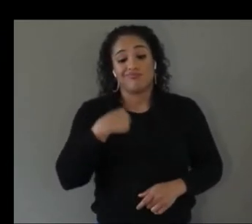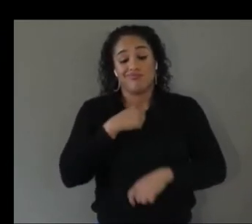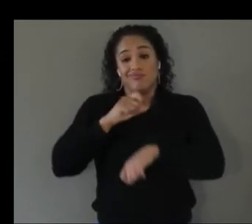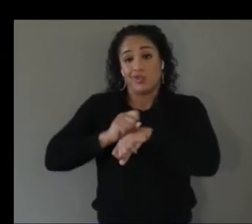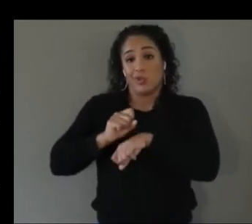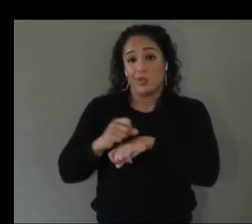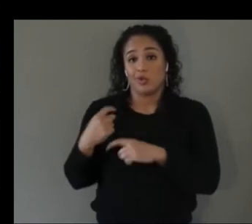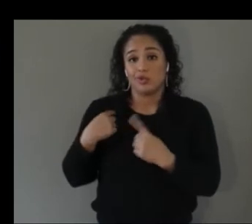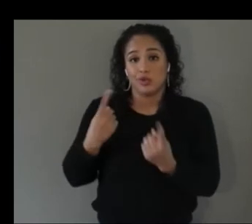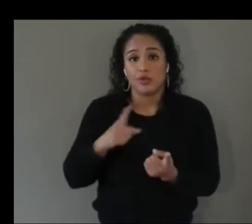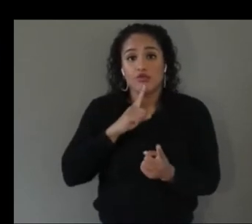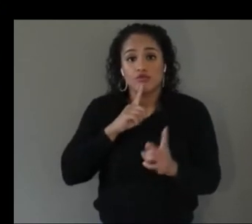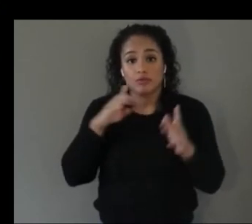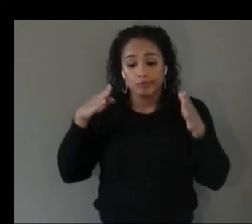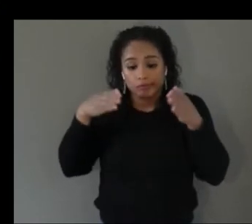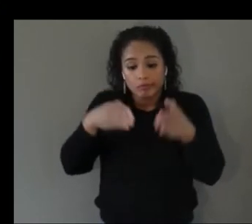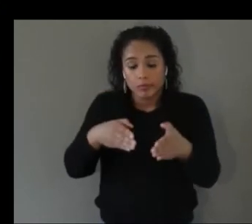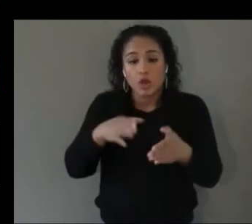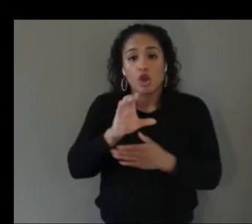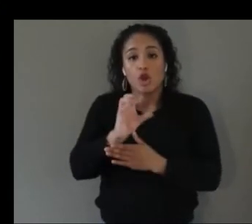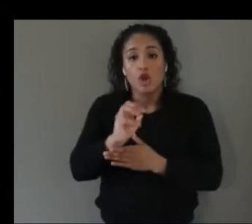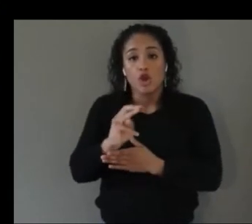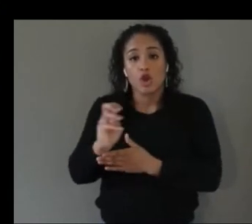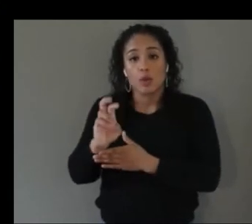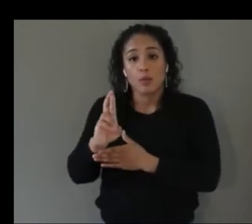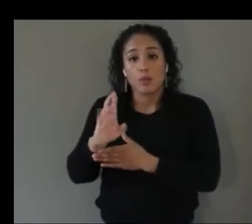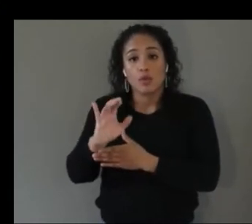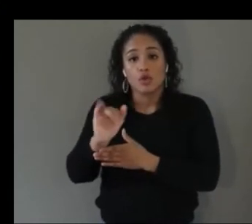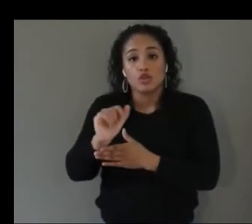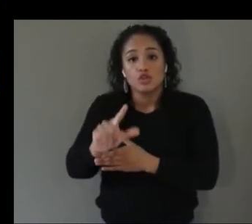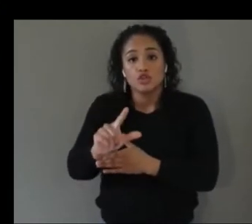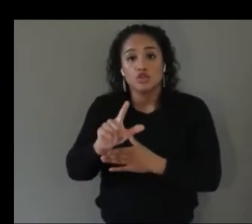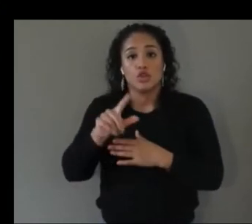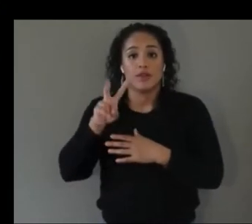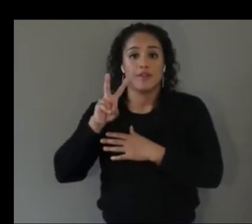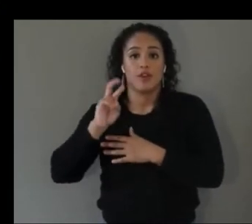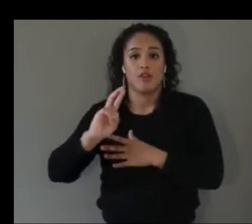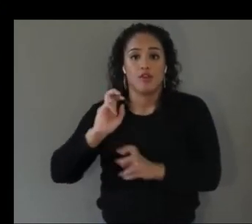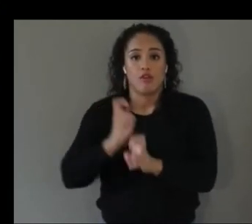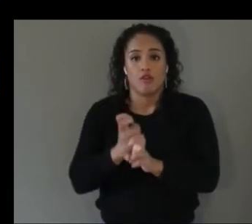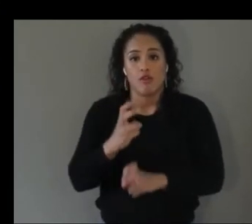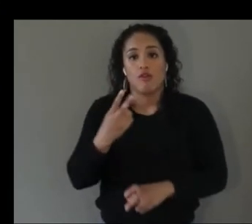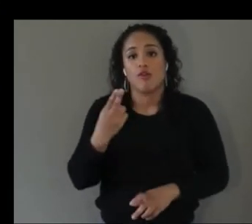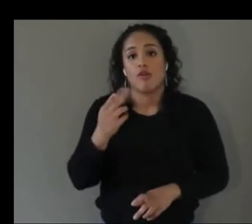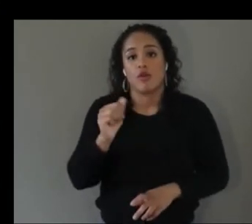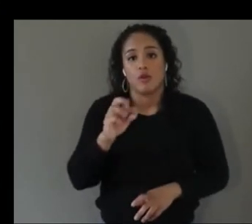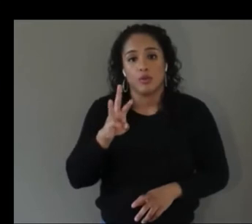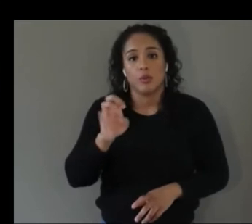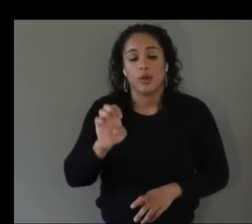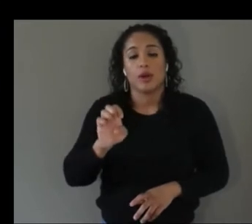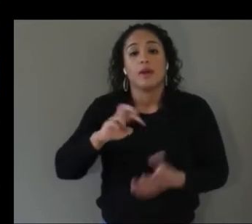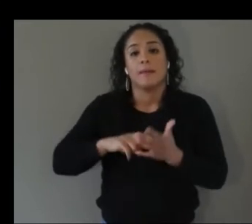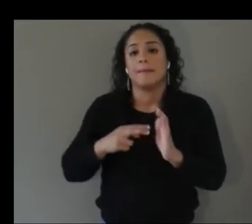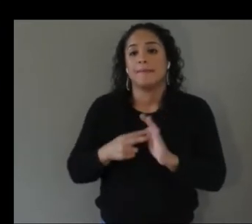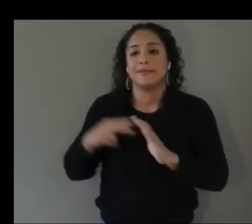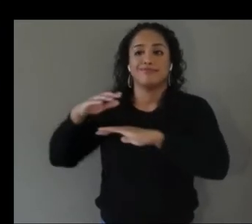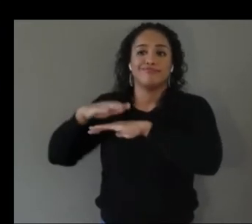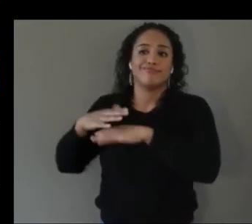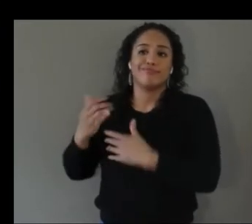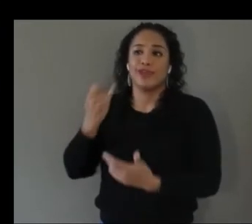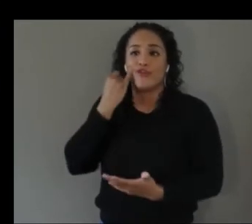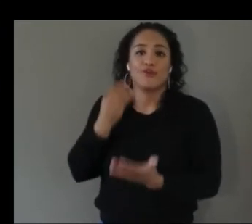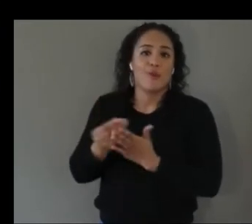commercial vr hardware so off-the-shelf kind of vr systems that you might get from htc or oculus and